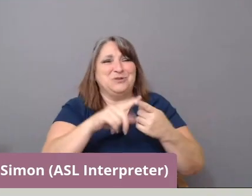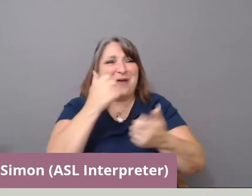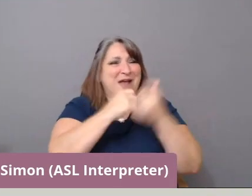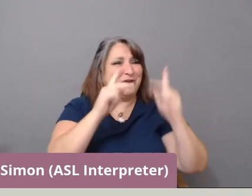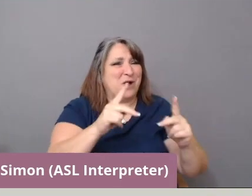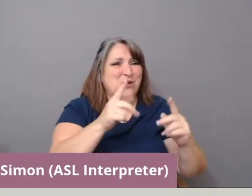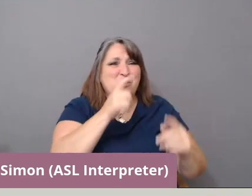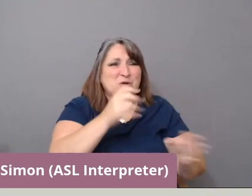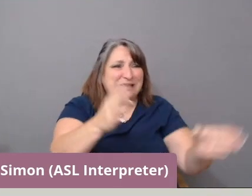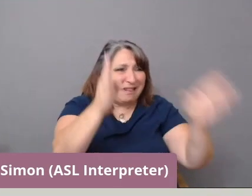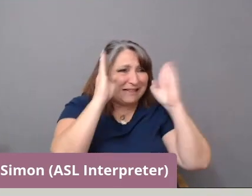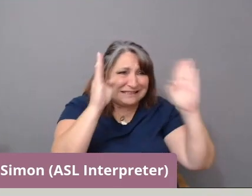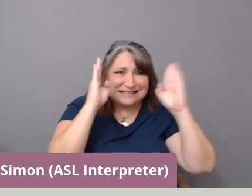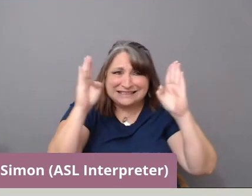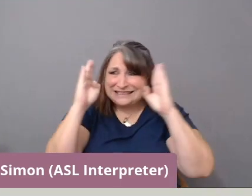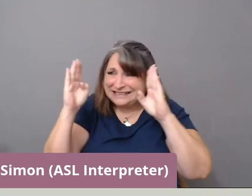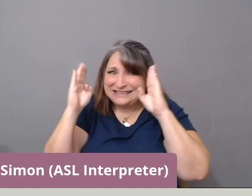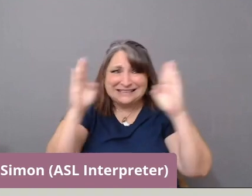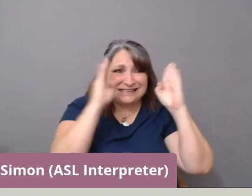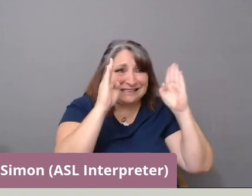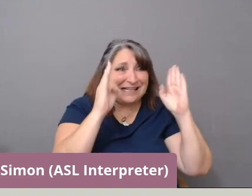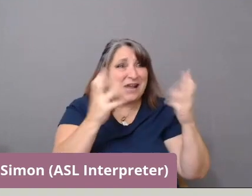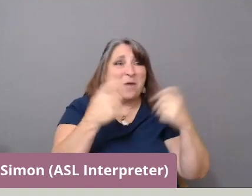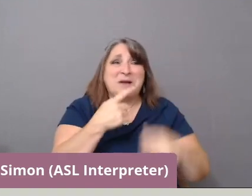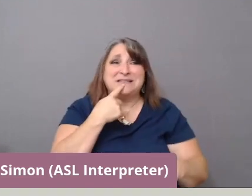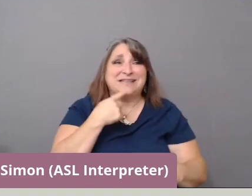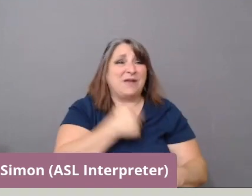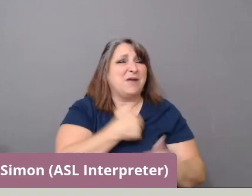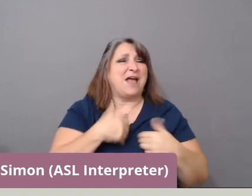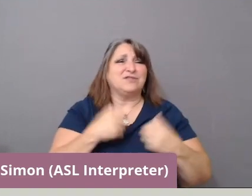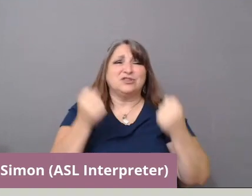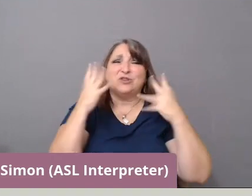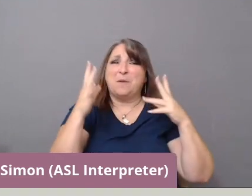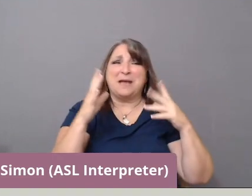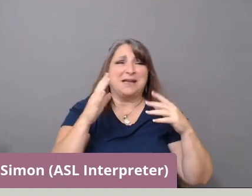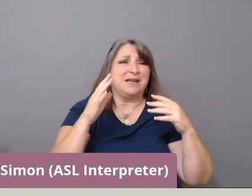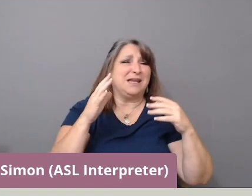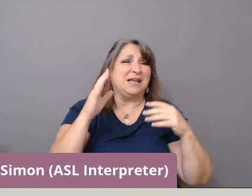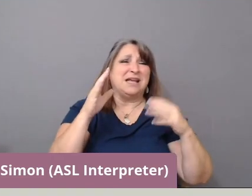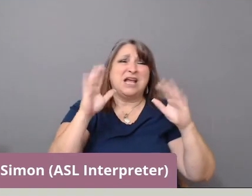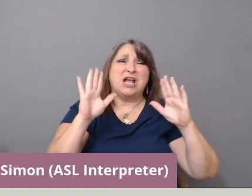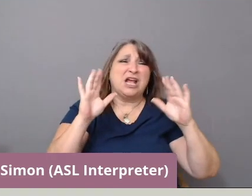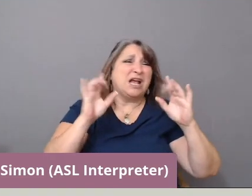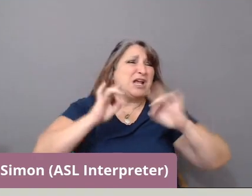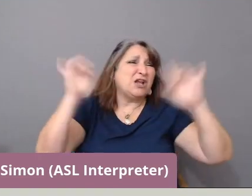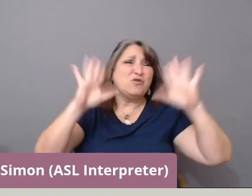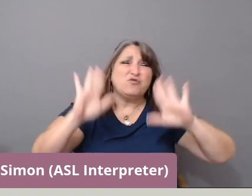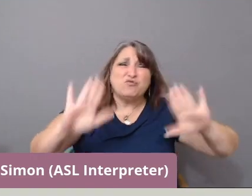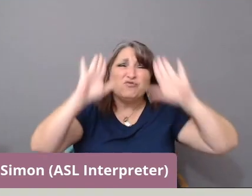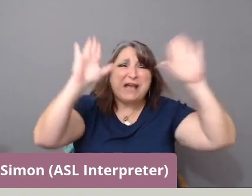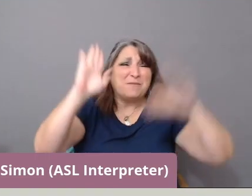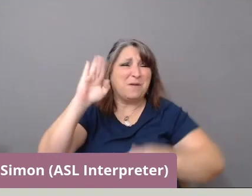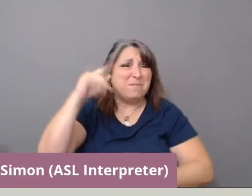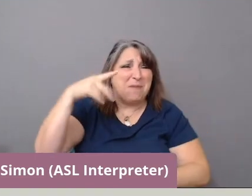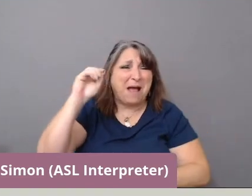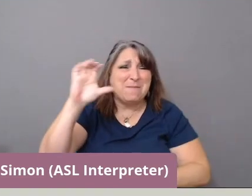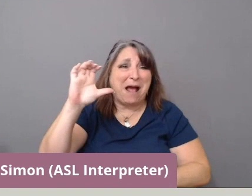And I want to say we have so many incredible BIPOC leaders, many of whom are here, including you, Carrie.